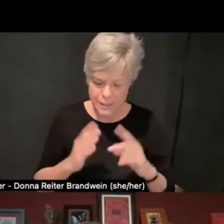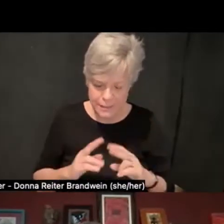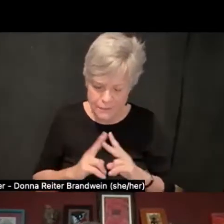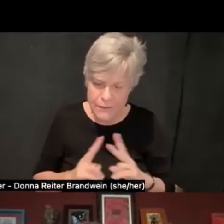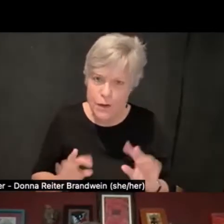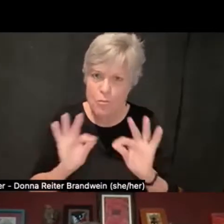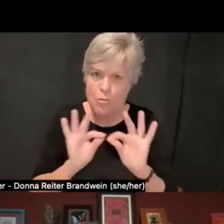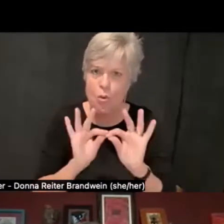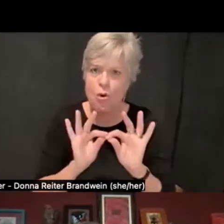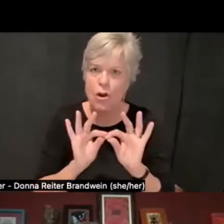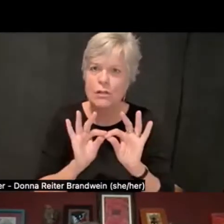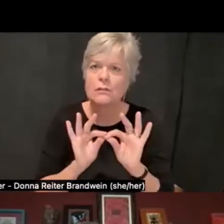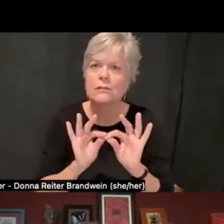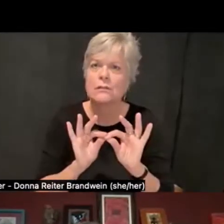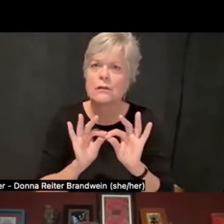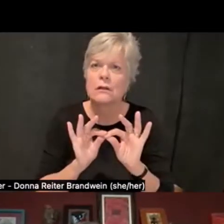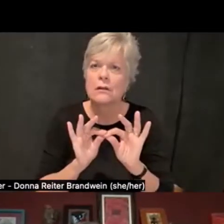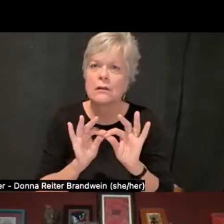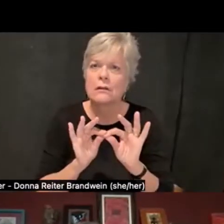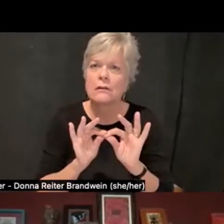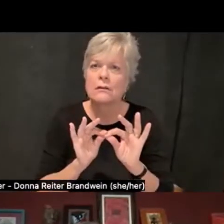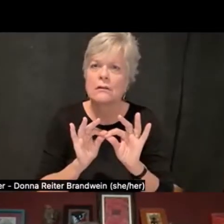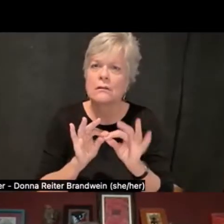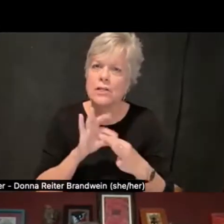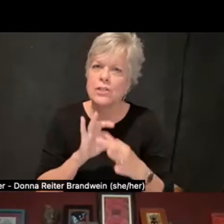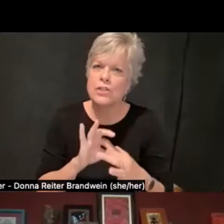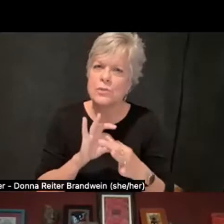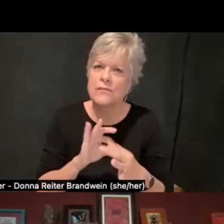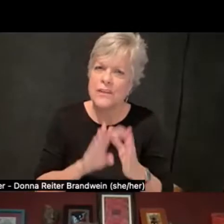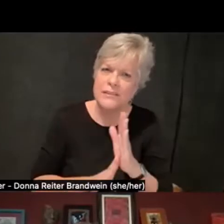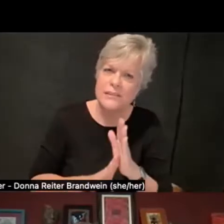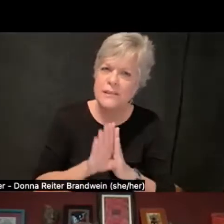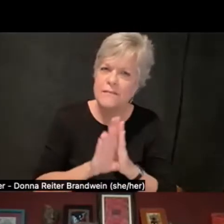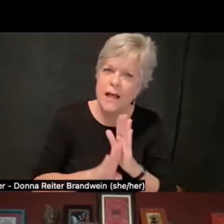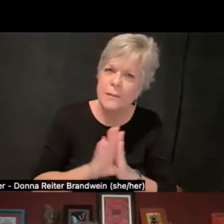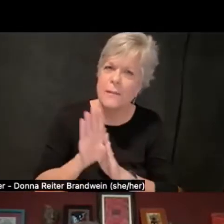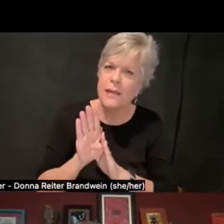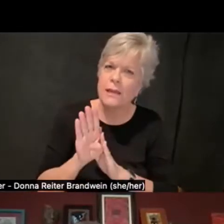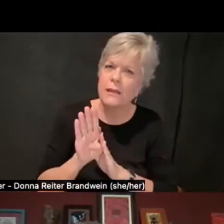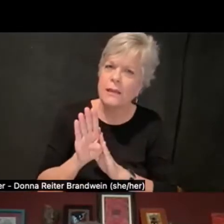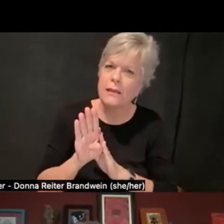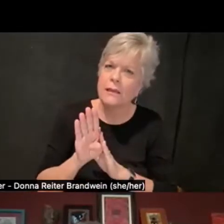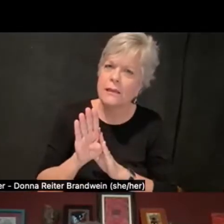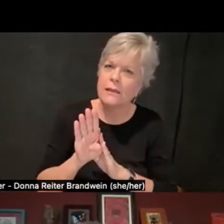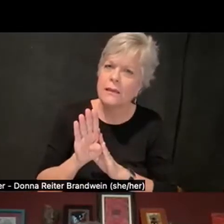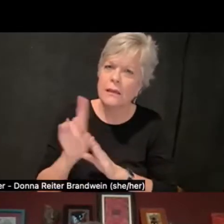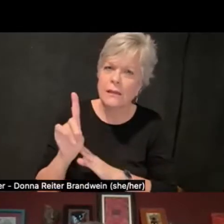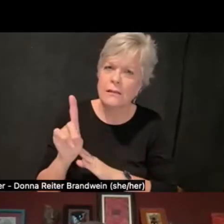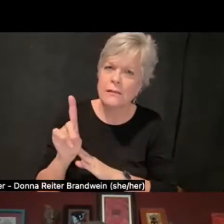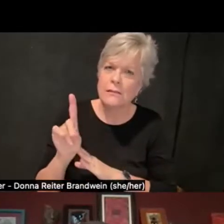in terms of developing a Disability Cultural Center